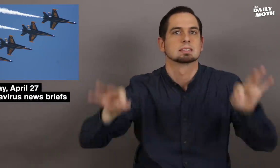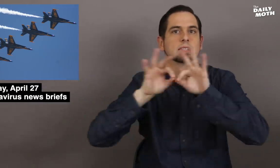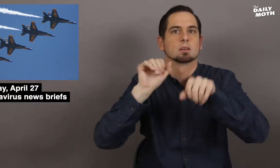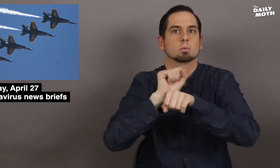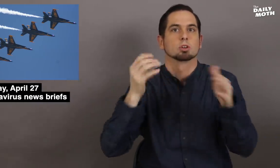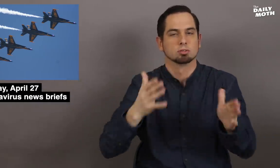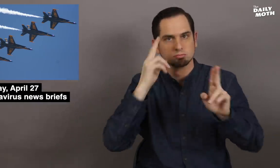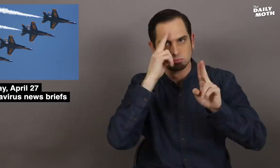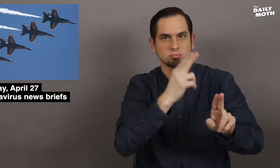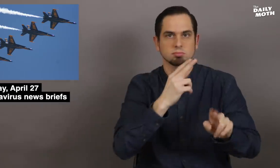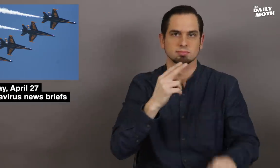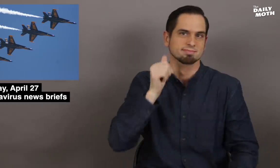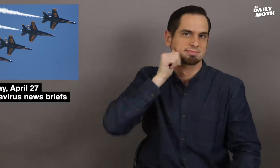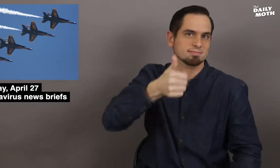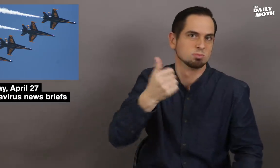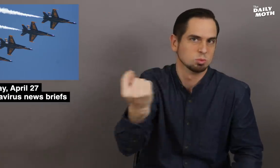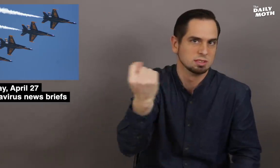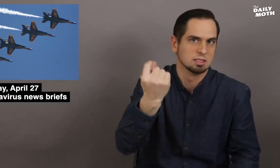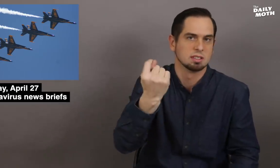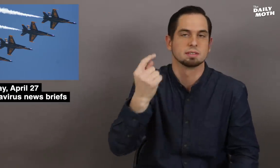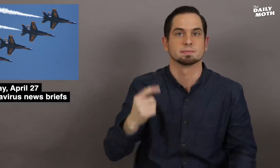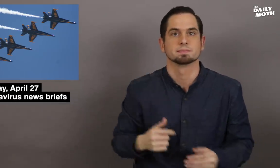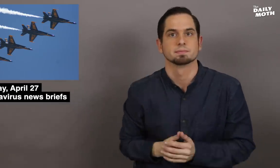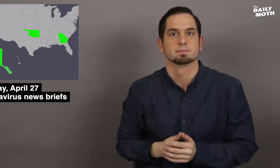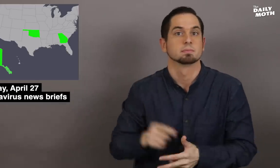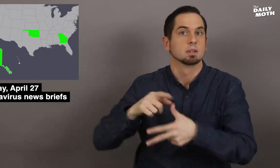essential workers on Tuesday.